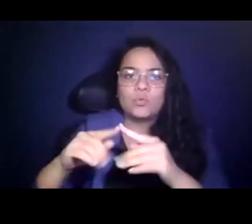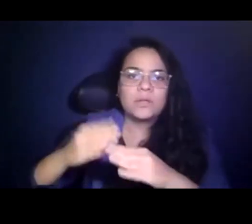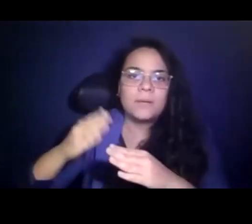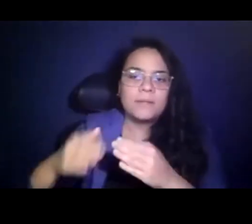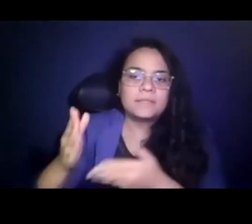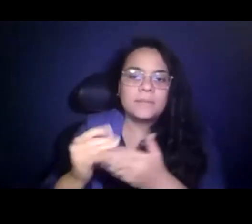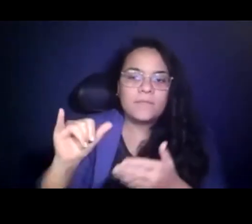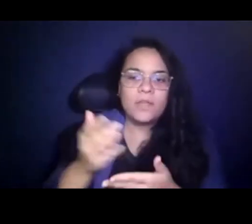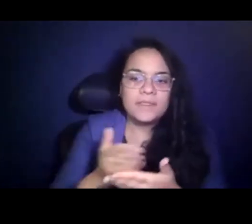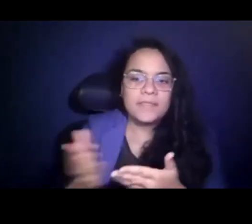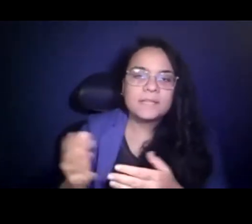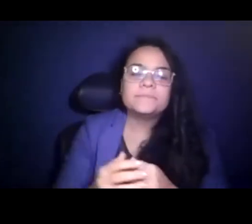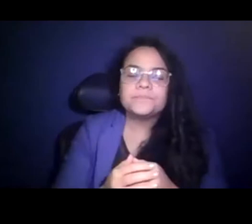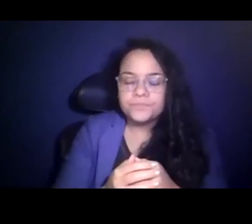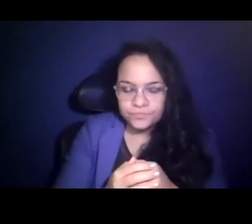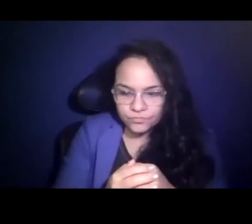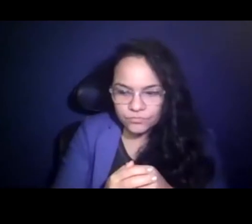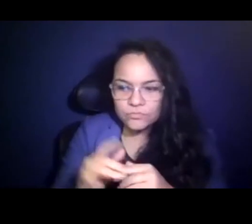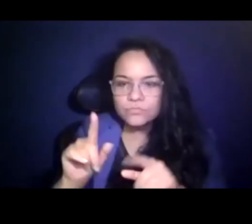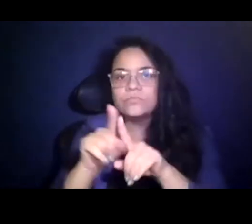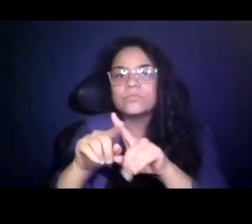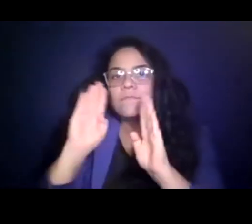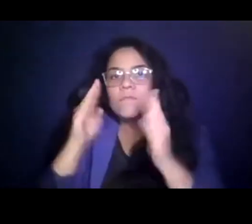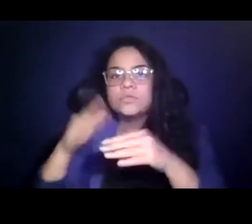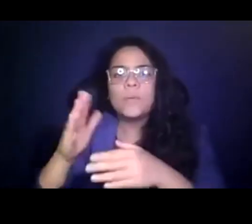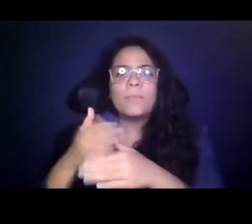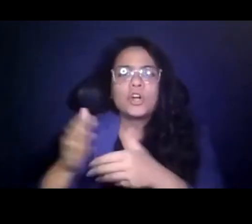15:23:06 Greater focus perhaps on partnerships with the private sector.